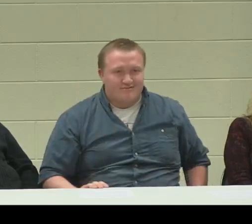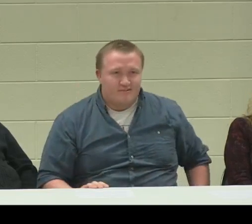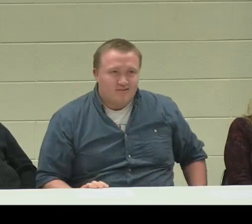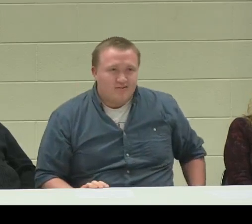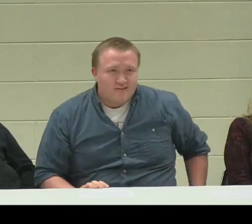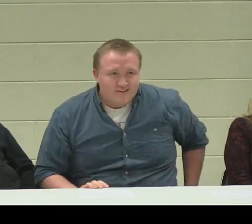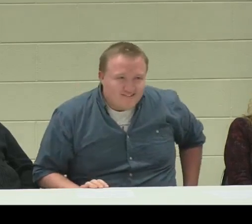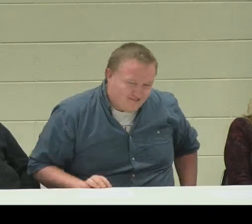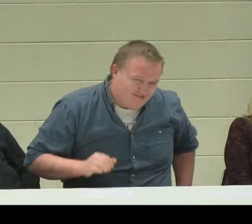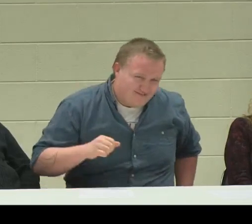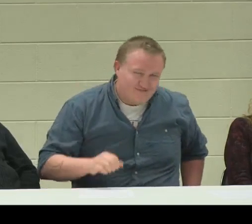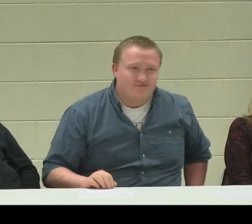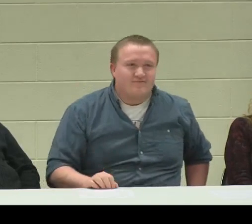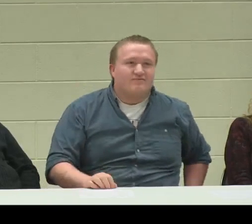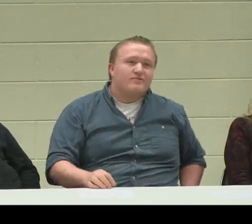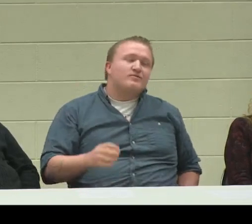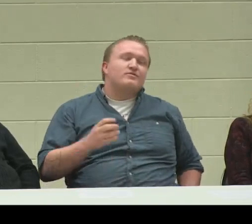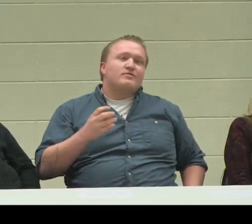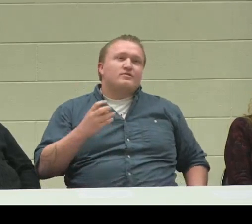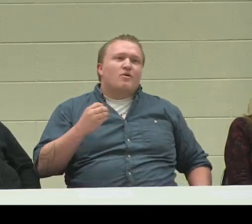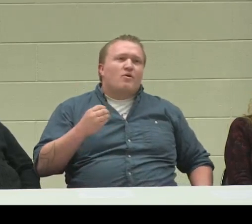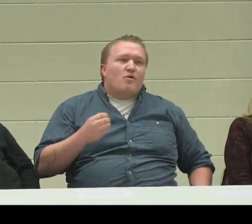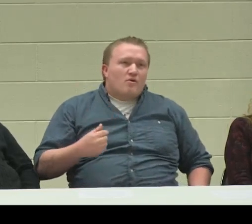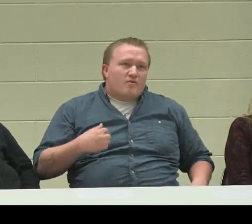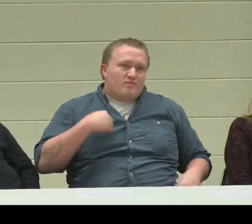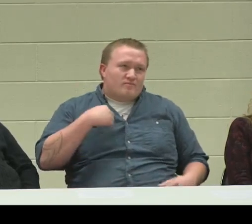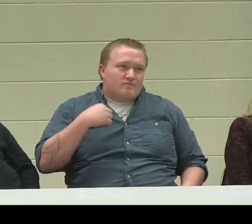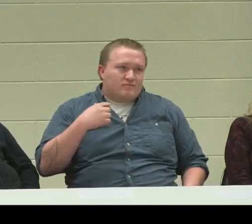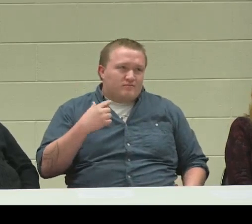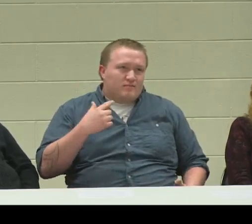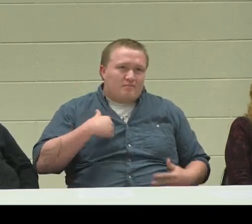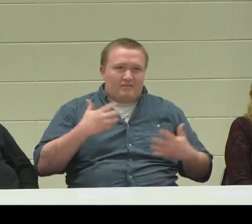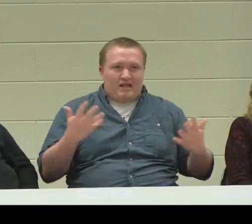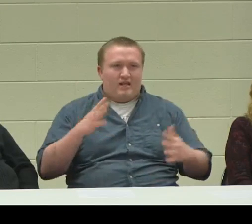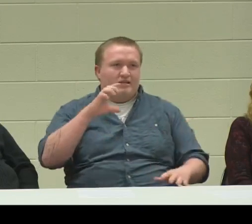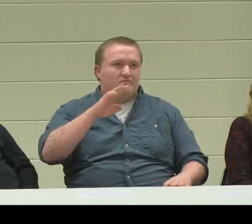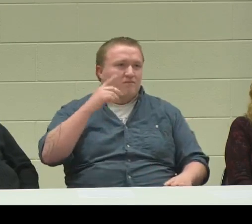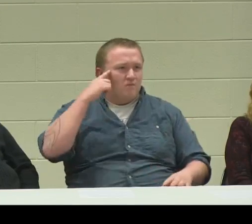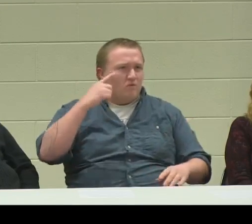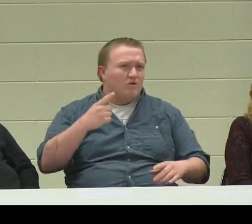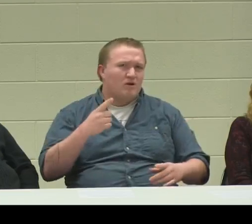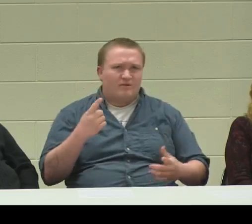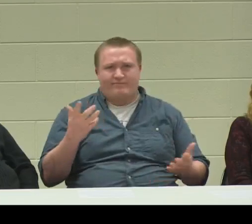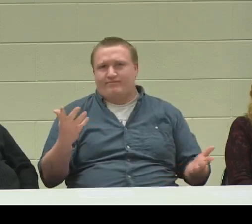I haven't been hanging around much with Deaf people the last few years.